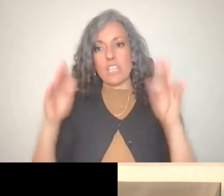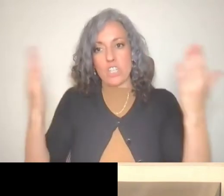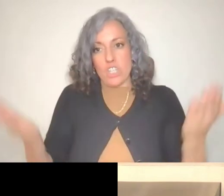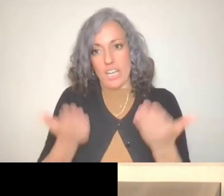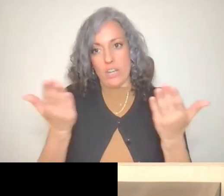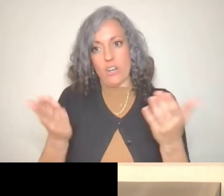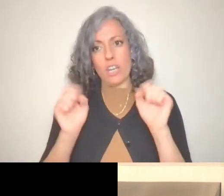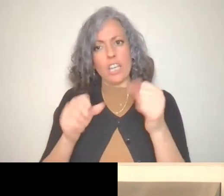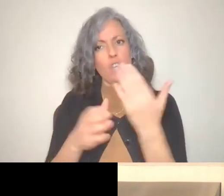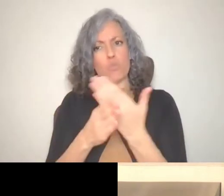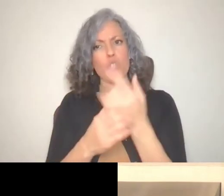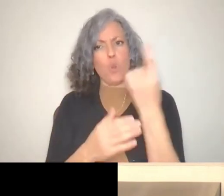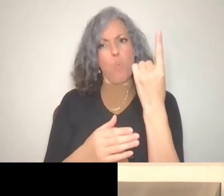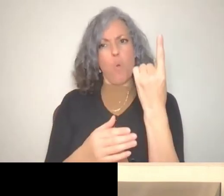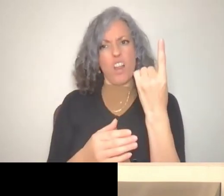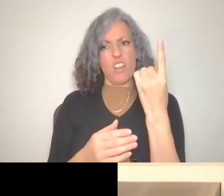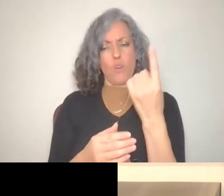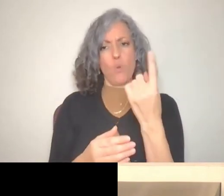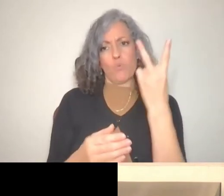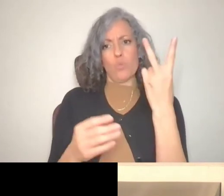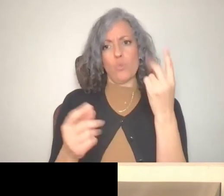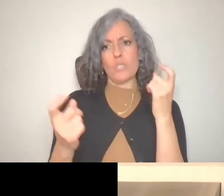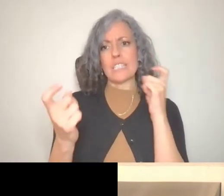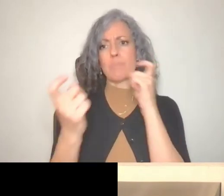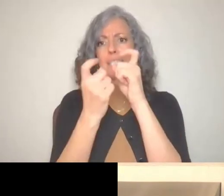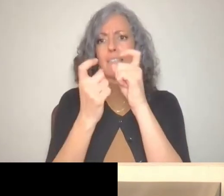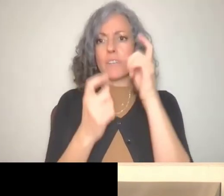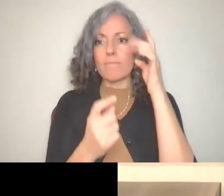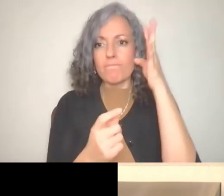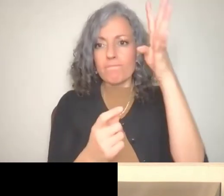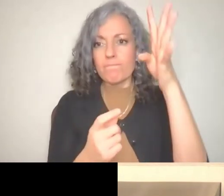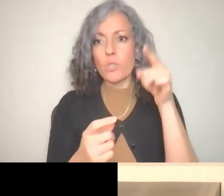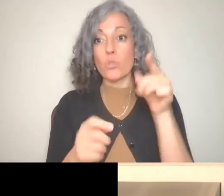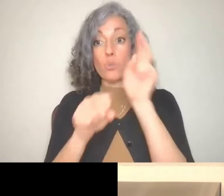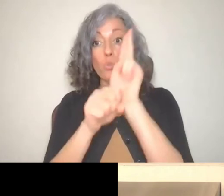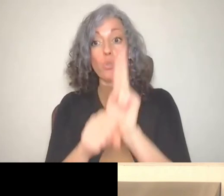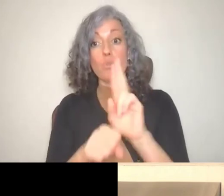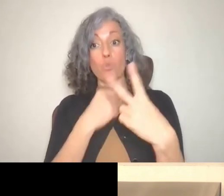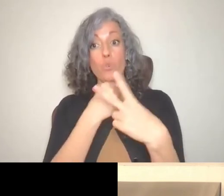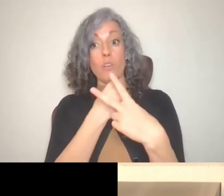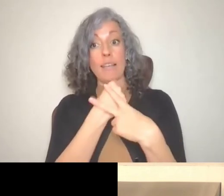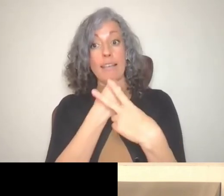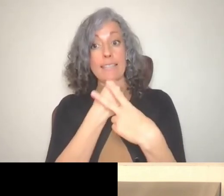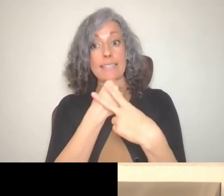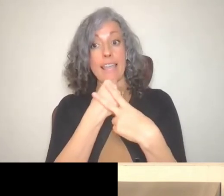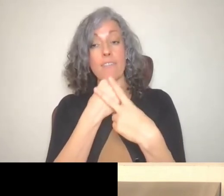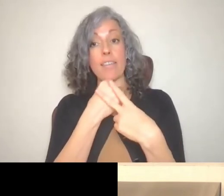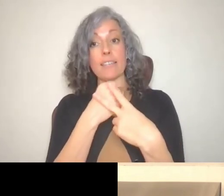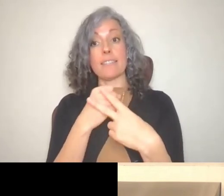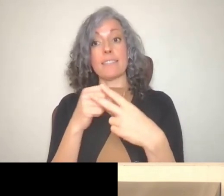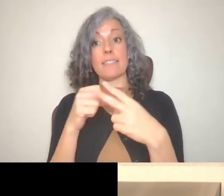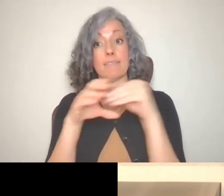one or two specific strategies for how you're using your ABLE account? Long-term is you advancing your career to plan for